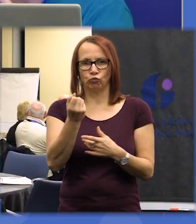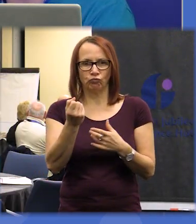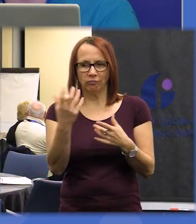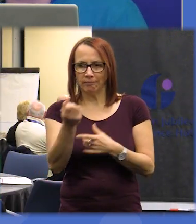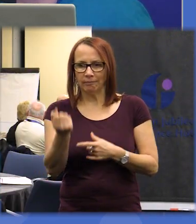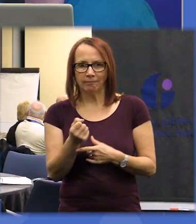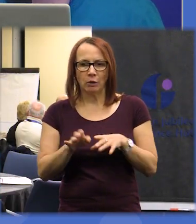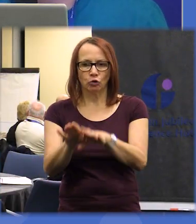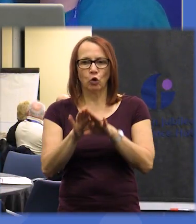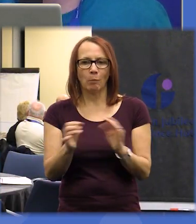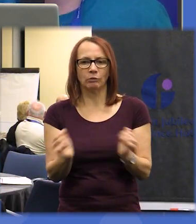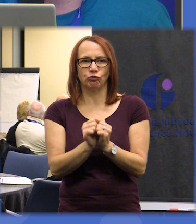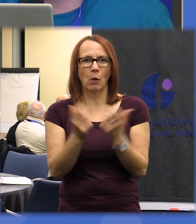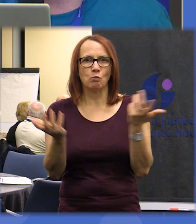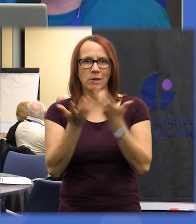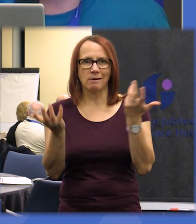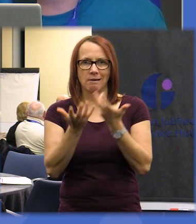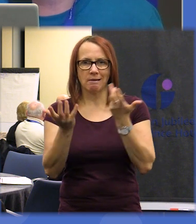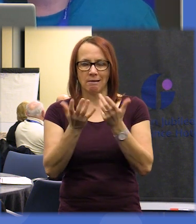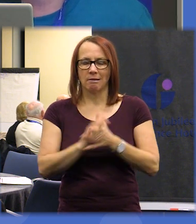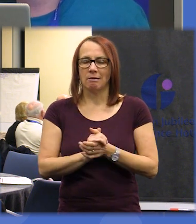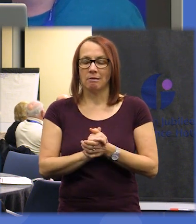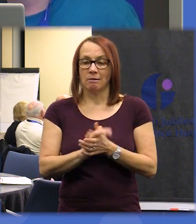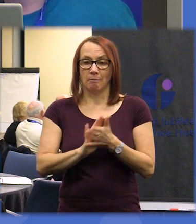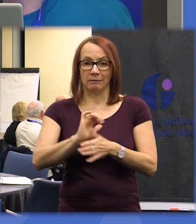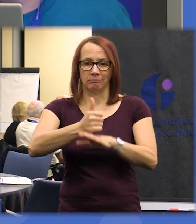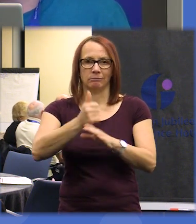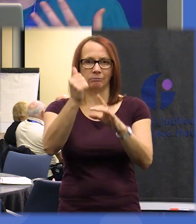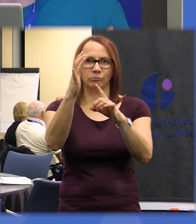move forward into setting some priorities and what we're going to